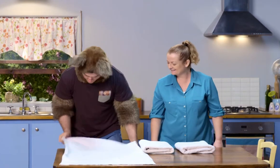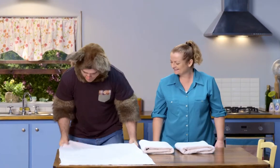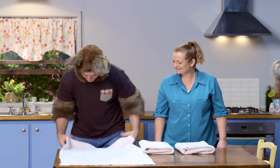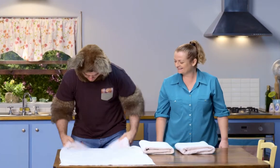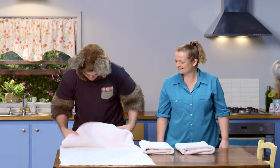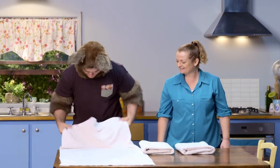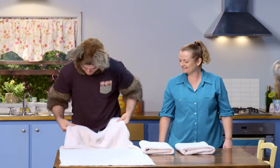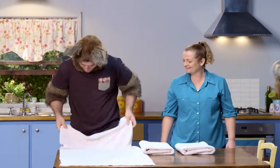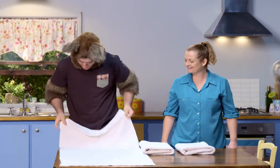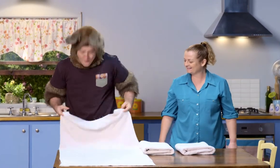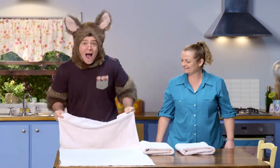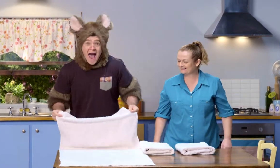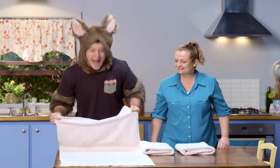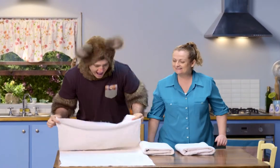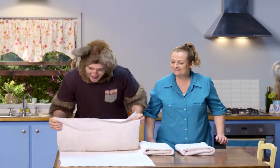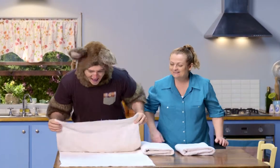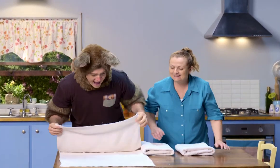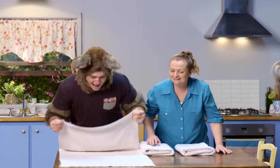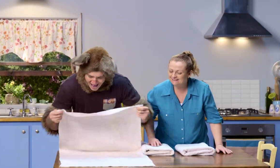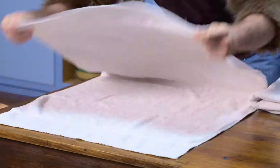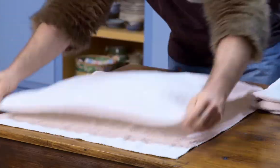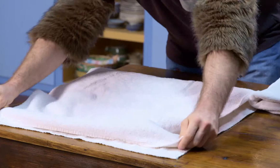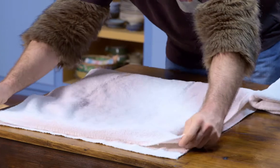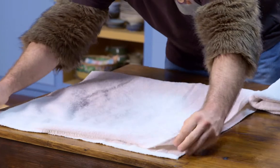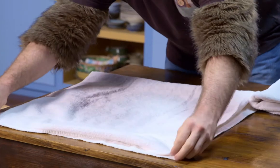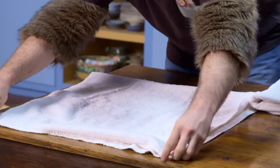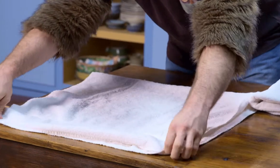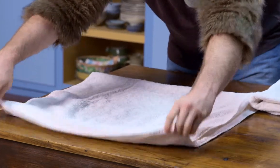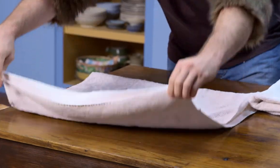Right. Ha-ha! There.